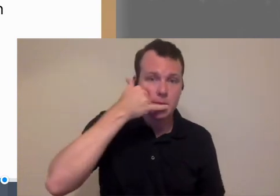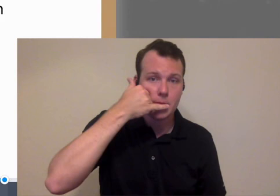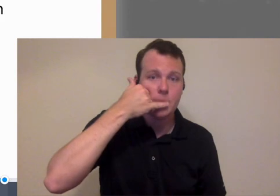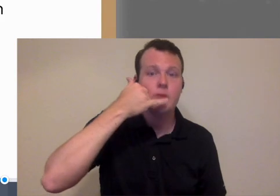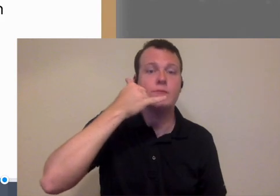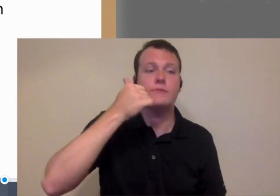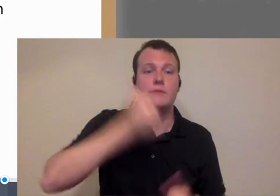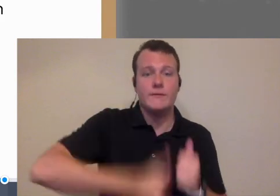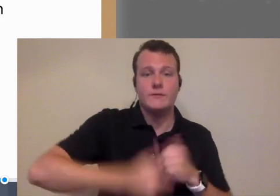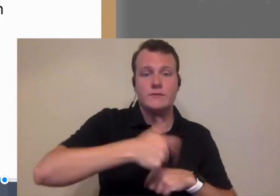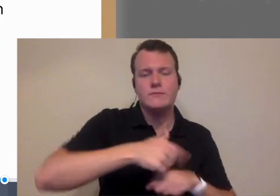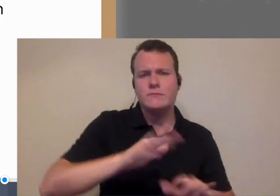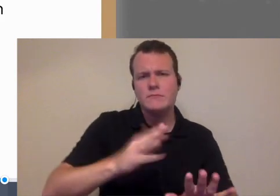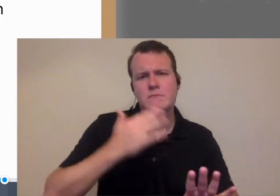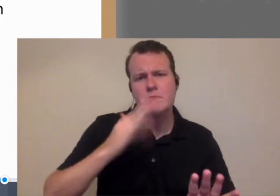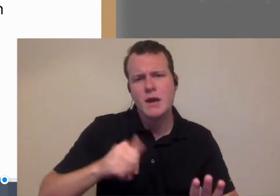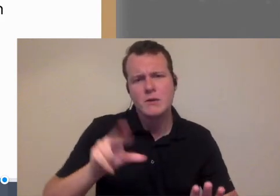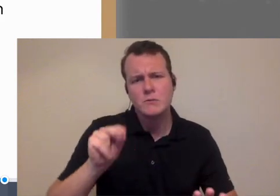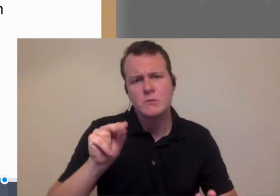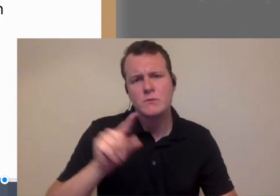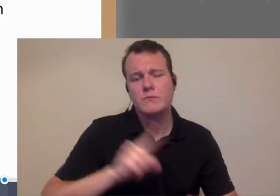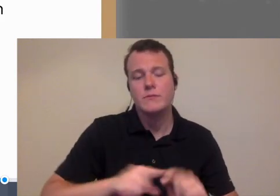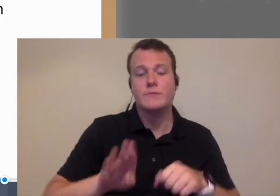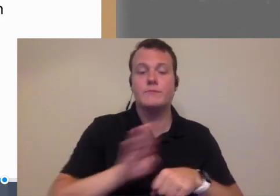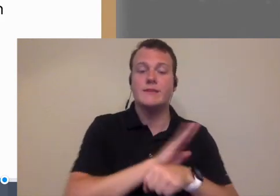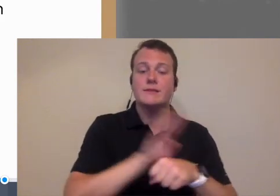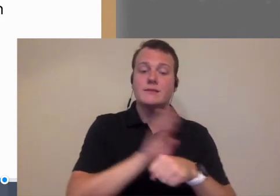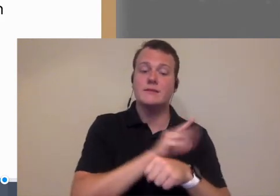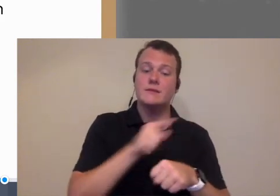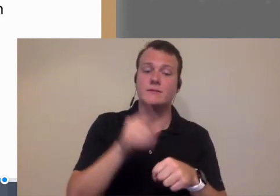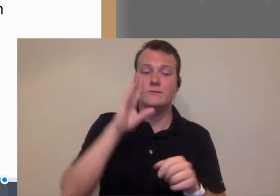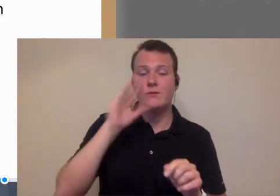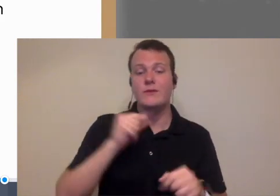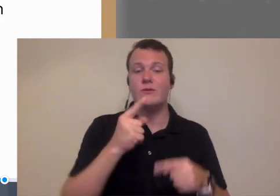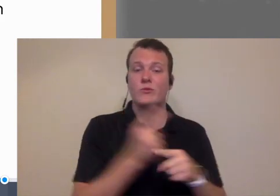phone every time and that's not bad but in a Pretz you'll notice that a lot of